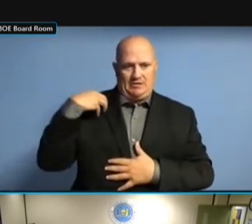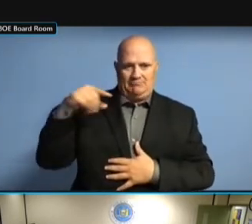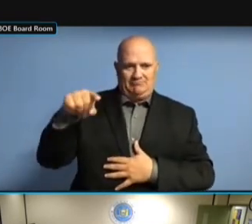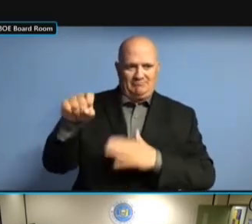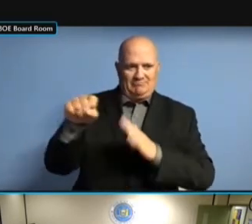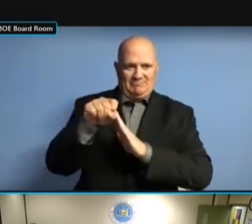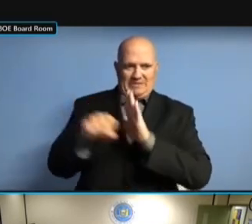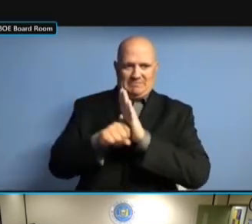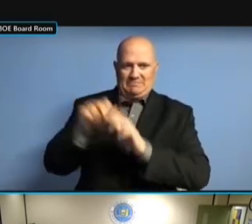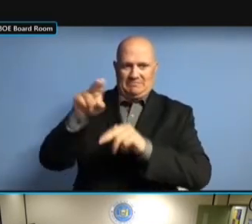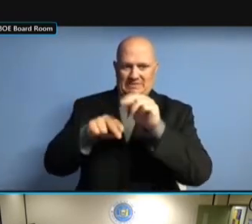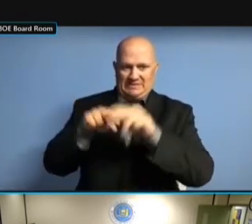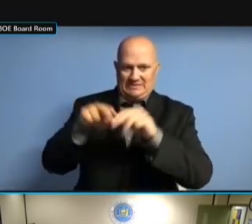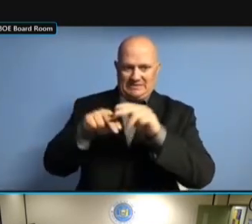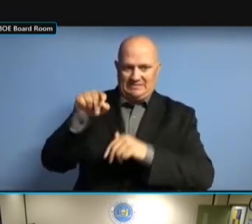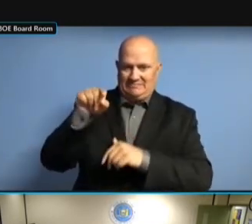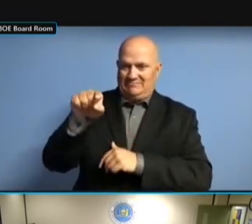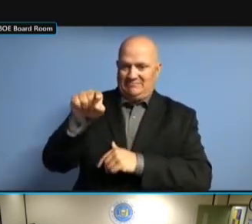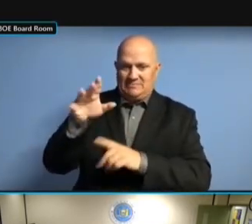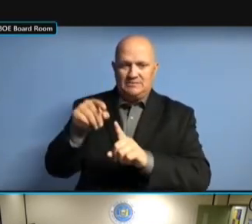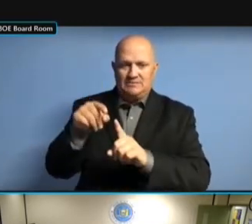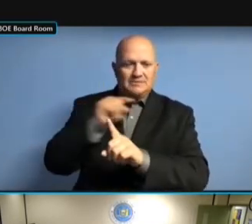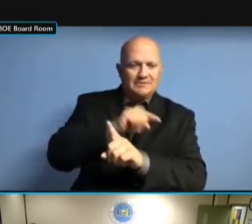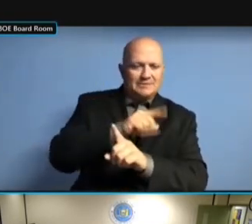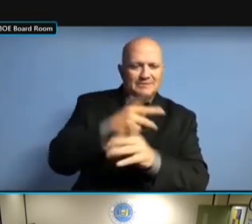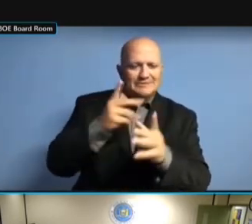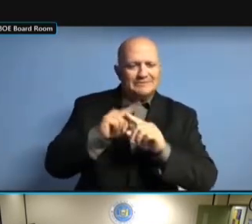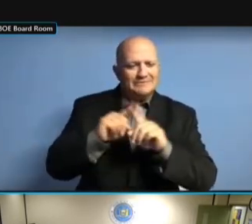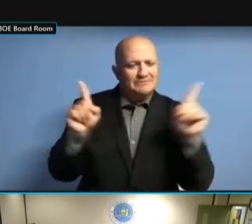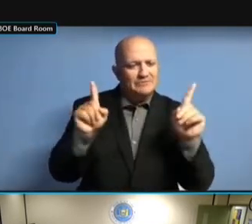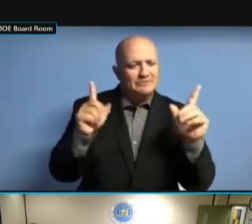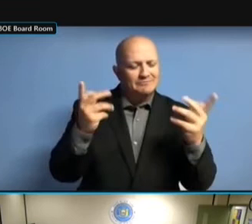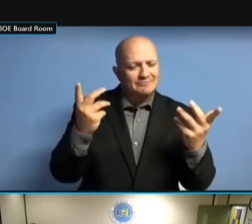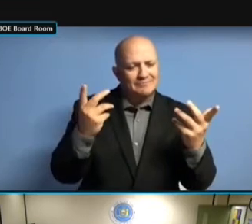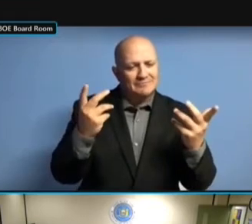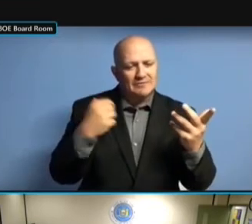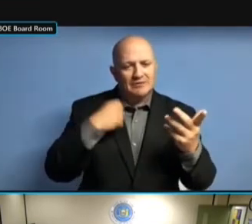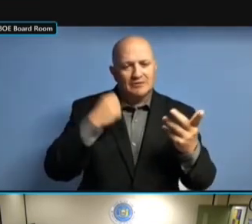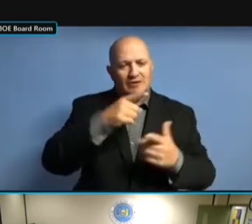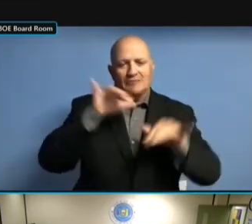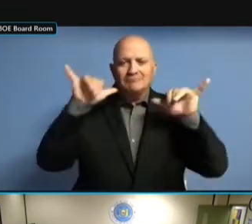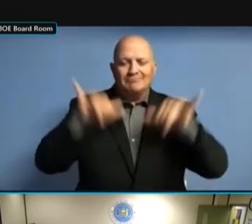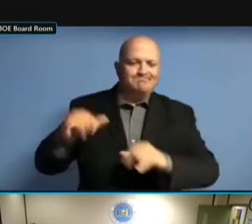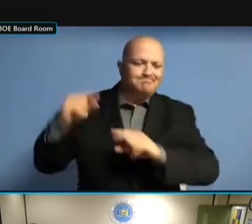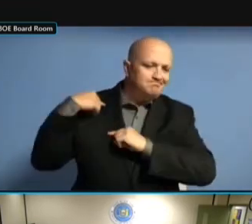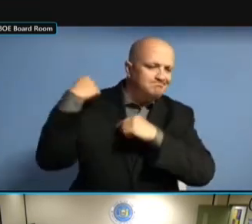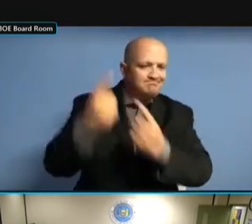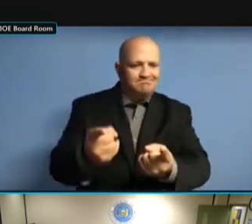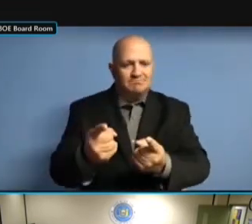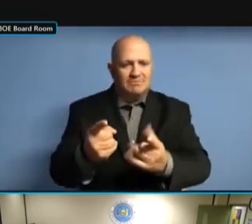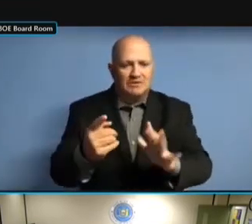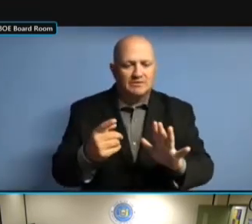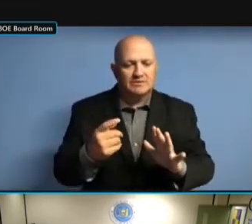AND I APPRECIATE THAT. AND I AND I APPRECIATE THAT. AND I UNDERSTAND AND I APPRECIATE THAT. AND I UNDERSTAND THAT. AND I UNDERSTAND THAT. AND I UNDERSTAND THAT. BUT AND I UNDERSTAND THAT. BUT I AND I UNDERSTAND THAT. BUT I LIKE AND I UNDERSTAND THAT. BUT I LIKE TO AND I UNDERSTAND THAT. BUT I LIKE TO MAKE AND I UNDERSTAND THAT. BUT I LIKE TO MAKE SURE AND I UNDERSTAND THAT. BUT I LIKE TO MAKE SURE WHAT AND I UNDERSTAND THAT. BUT I LIKE TO MAKE SURE WHAT I BUT I LIKE TO MAKE SURE WHAT I BUT I LIKE TO MAKE SURE WHAT I SAY BUT I LIKE TO MAKE SURE WHAT I SAY IS BUT I LIKE TO MAKE SURE WHAT I SAY IS PUBLIC. SAY IS PUBLIC. SAY IS PUBLIC. >> SAY IS PUBLIC. >> THANK